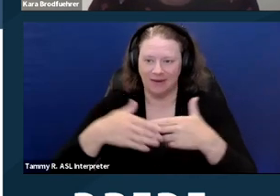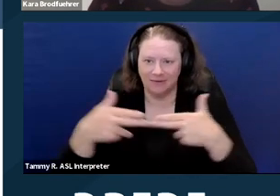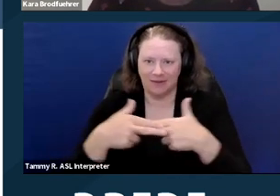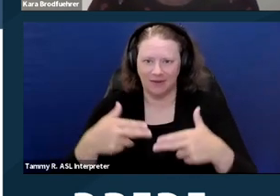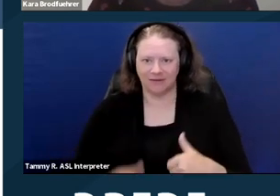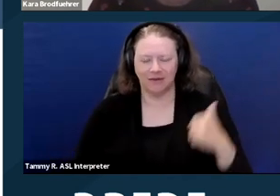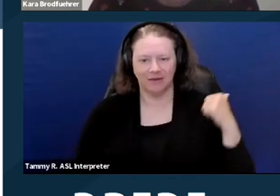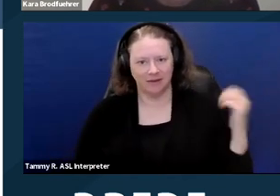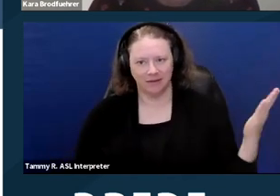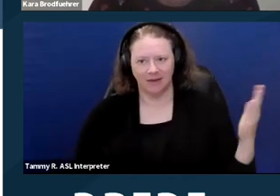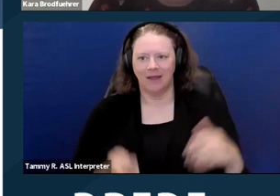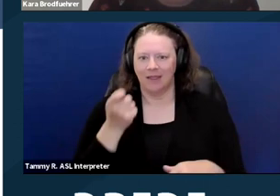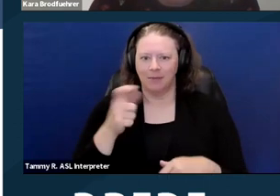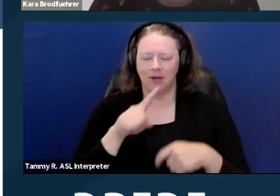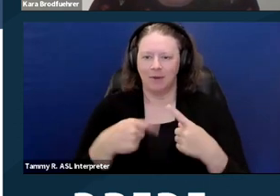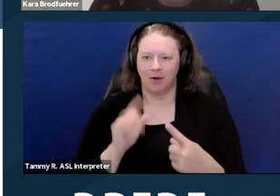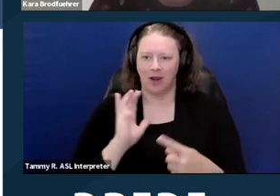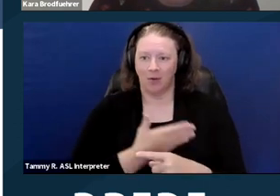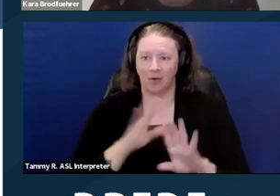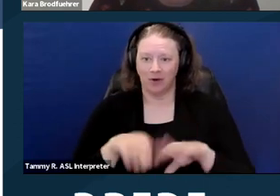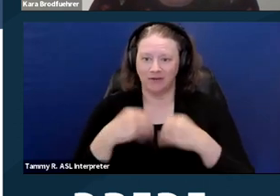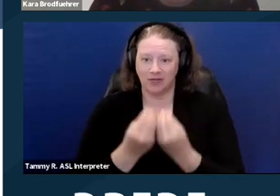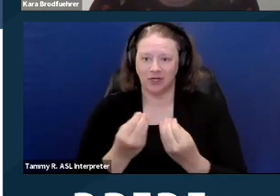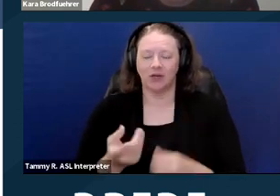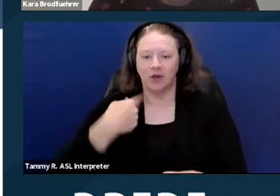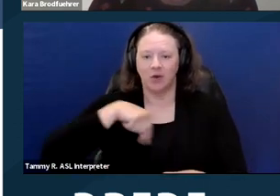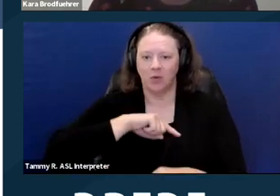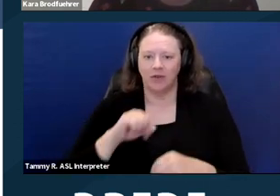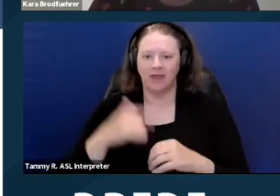So just a little bit about us. We're the California State Agency